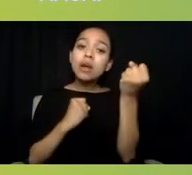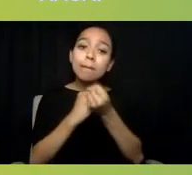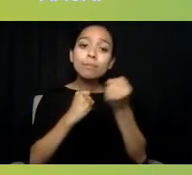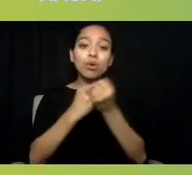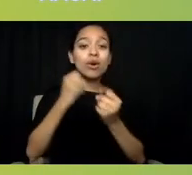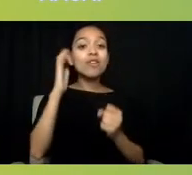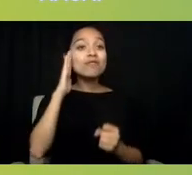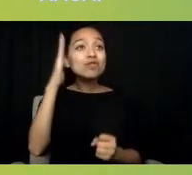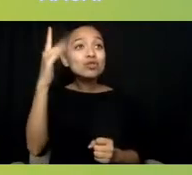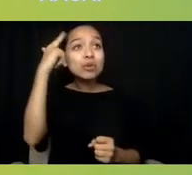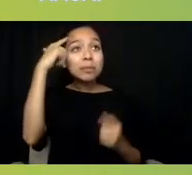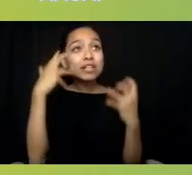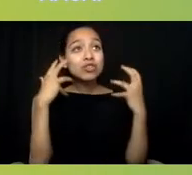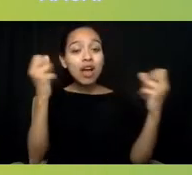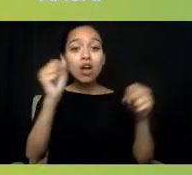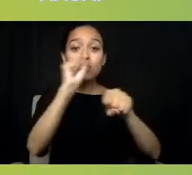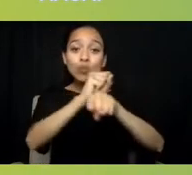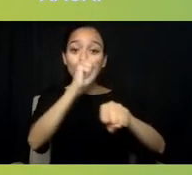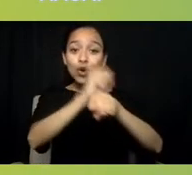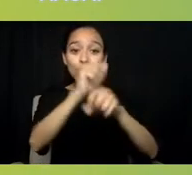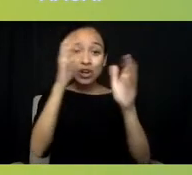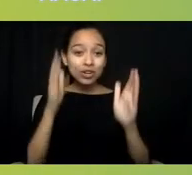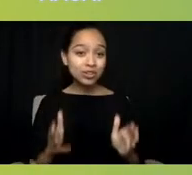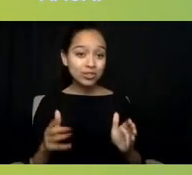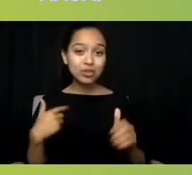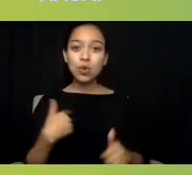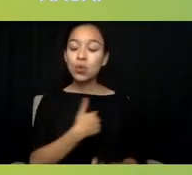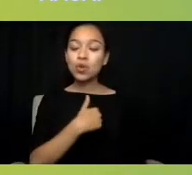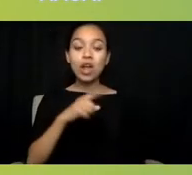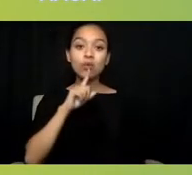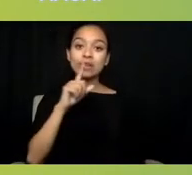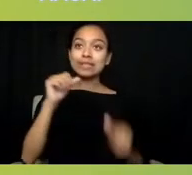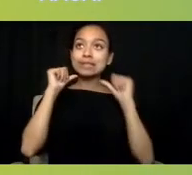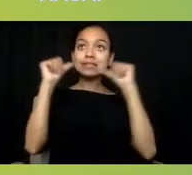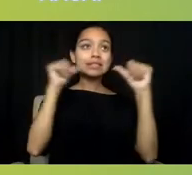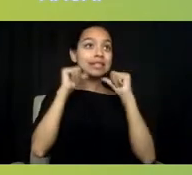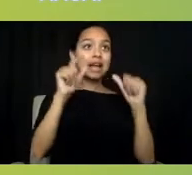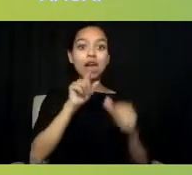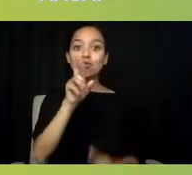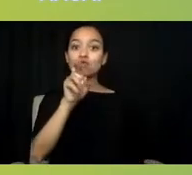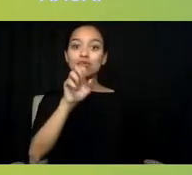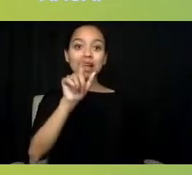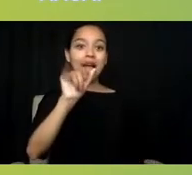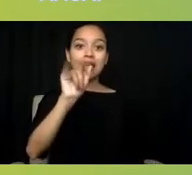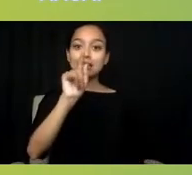We're denying the reality. We're deluding ourselves right now on this call